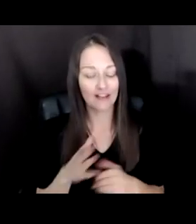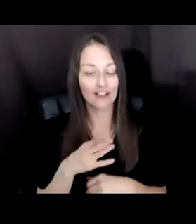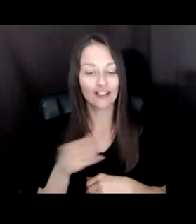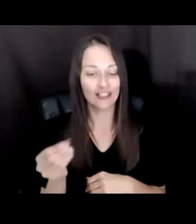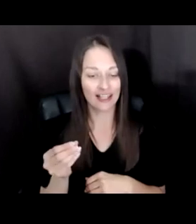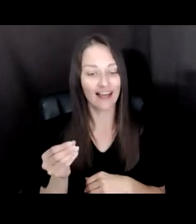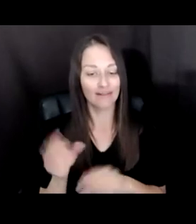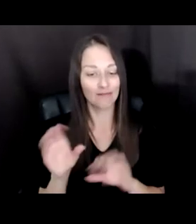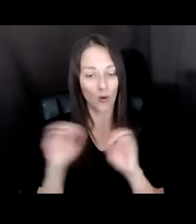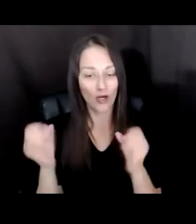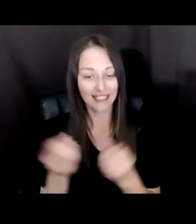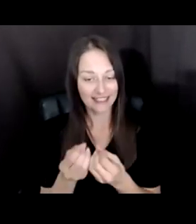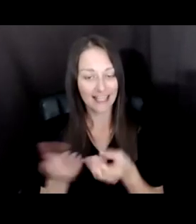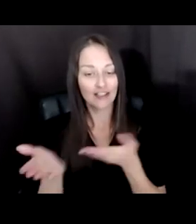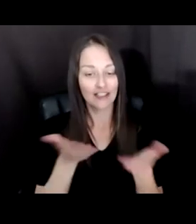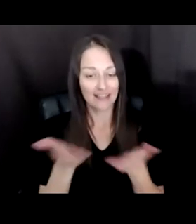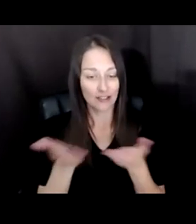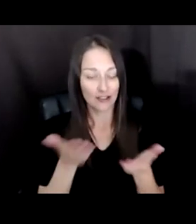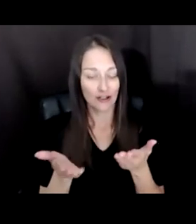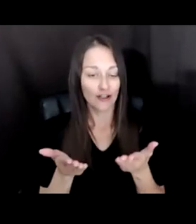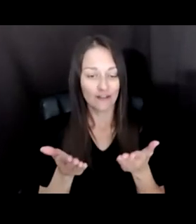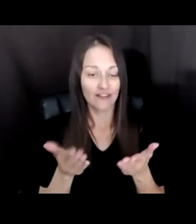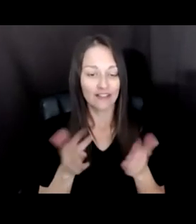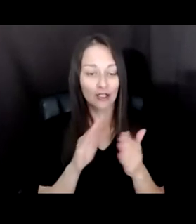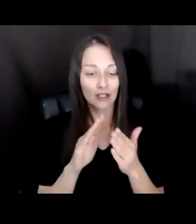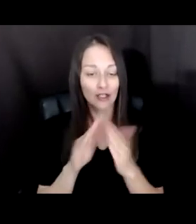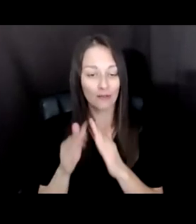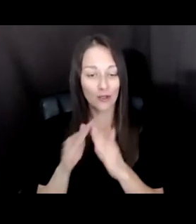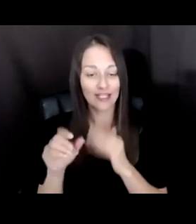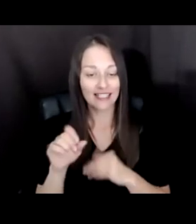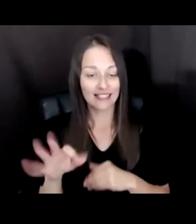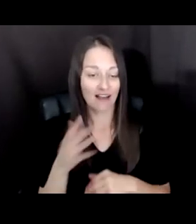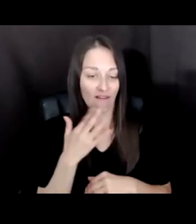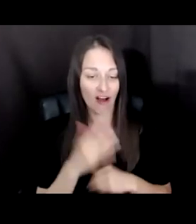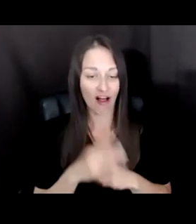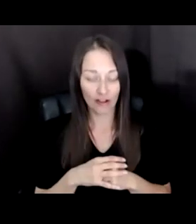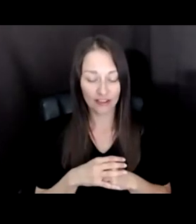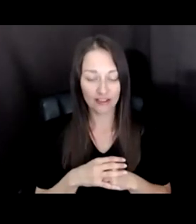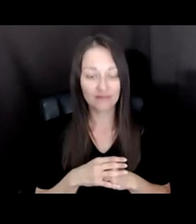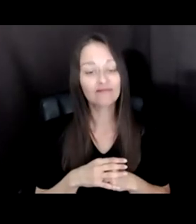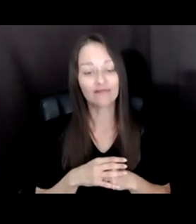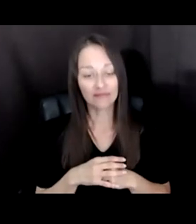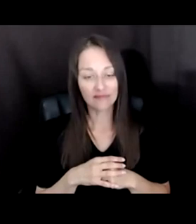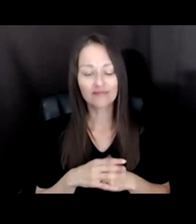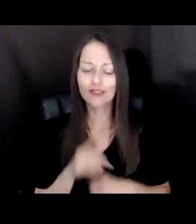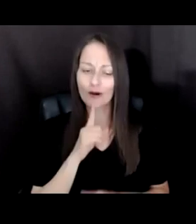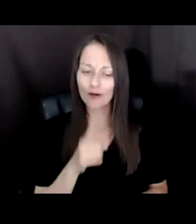THAT SERVE COMMUNITIES OF COLOR AND, AND, WE REALLY, REALLY WELCOME THIS OPPORTUNITY TO AT